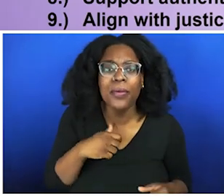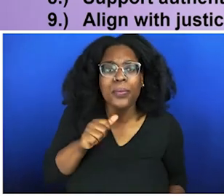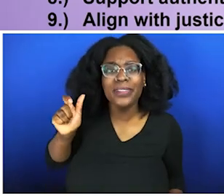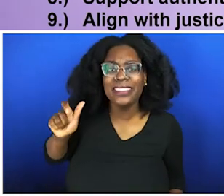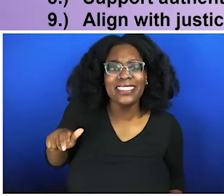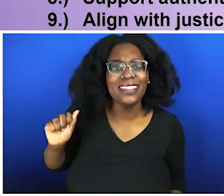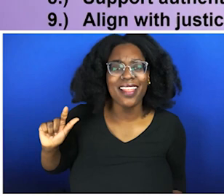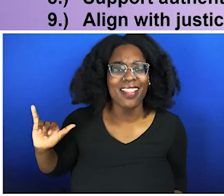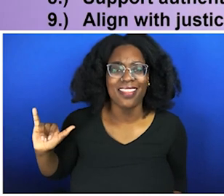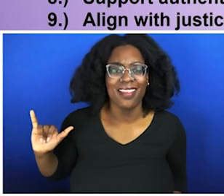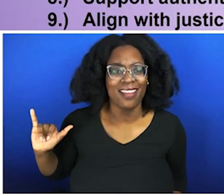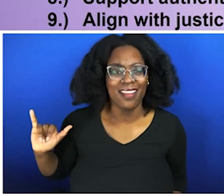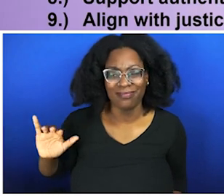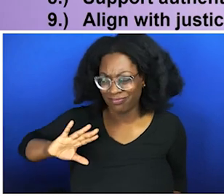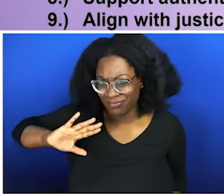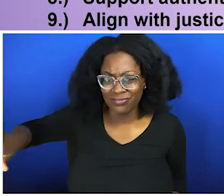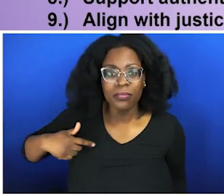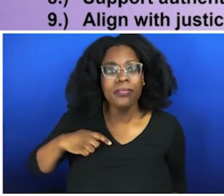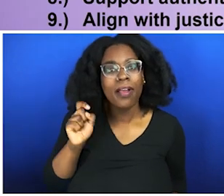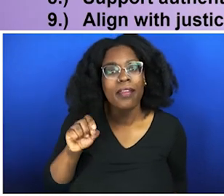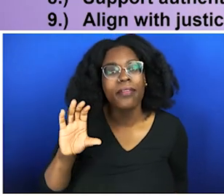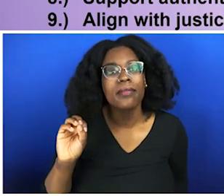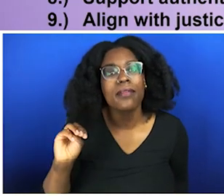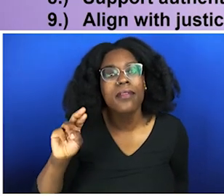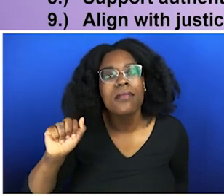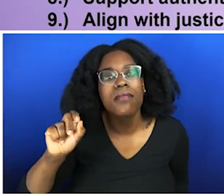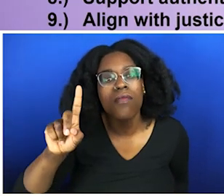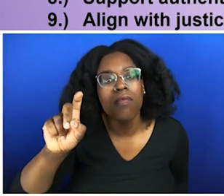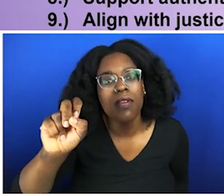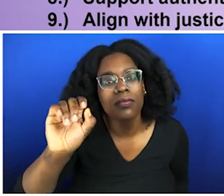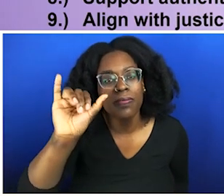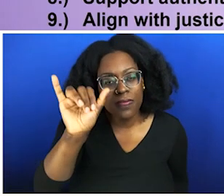with me, be on the frontlines with me. That's what it's about. I need to see action. Because